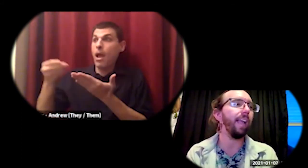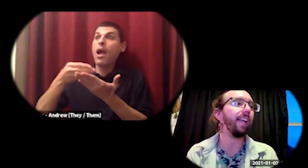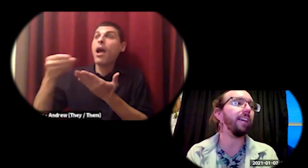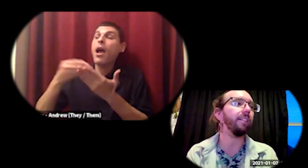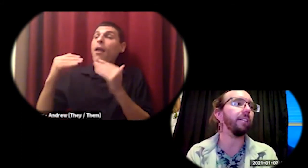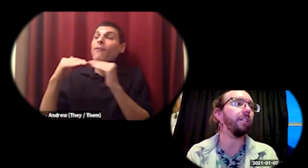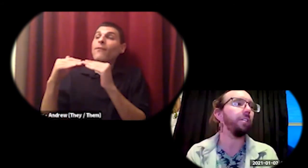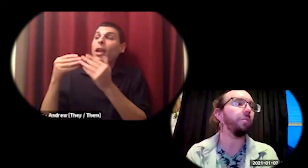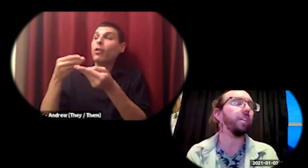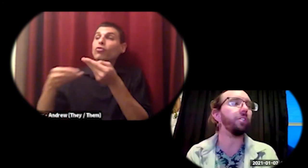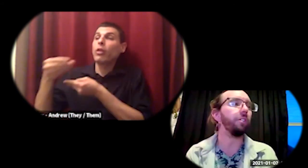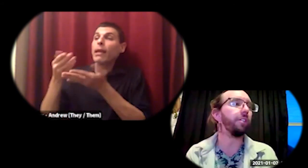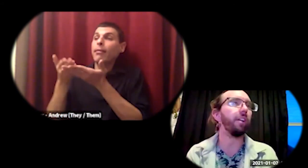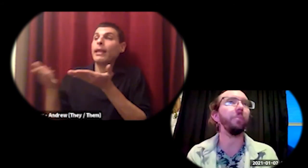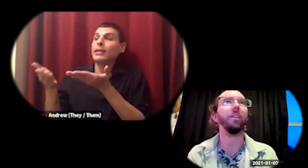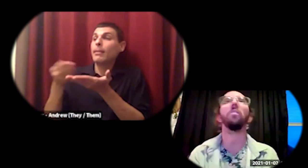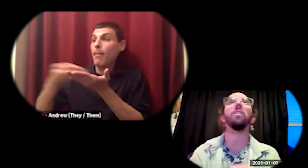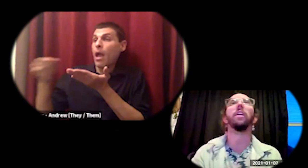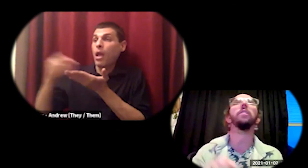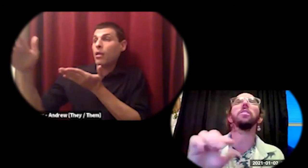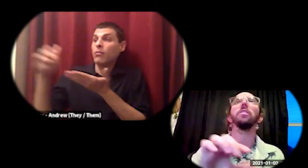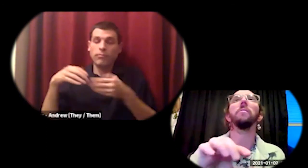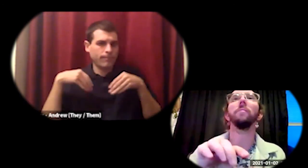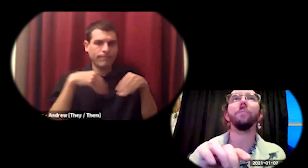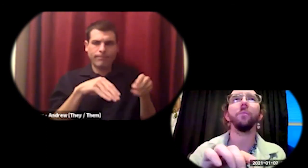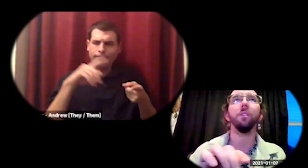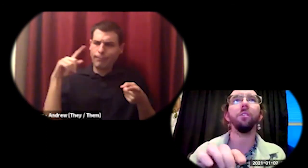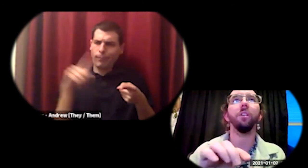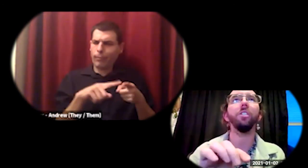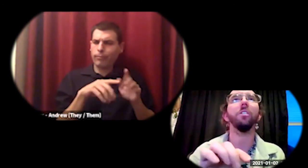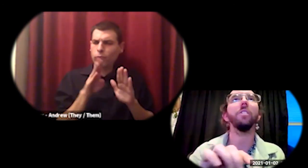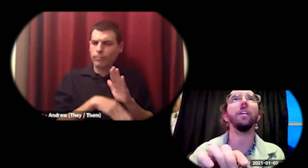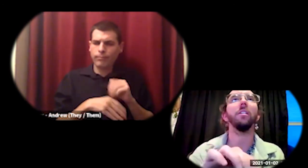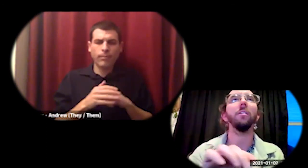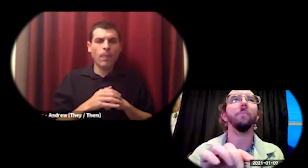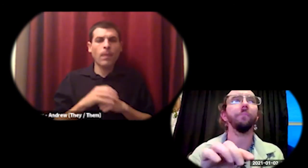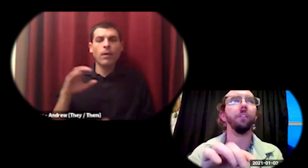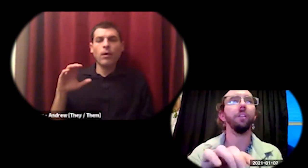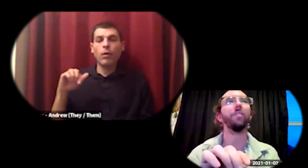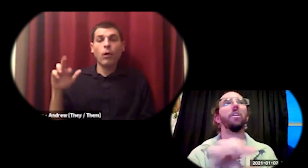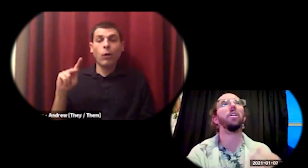and when they started that company Clark Arrington who i showed that lift economy